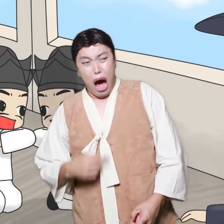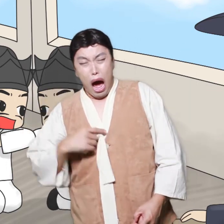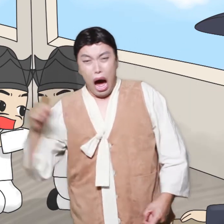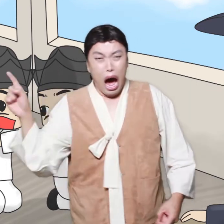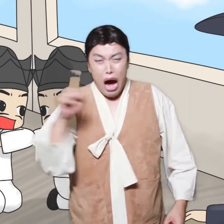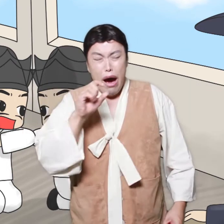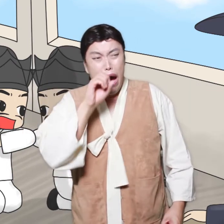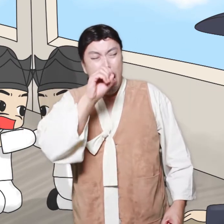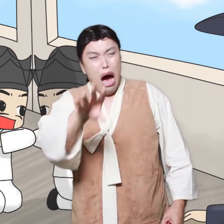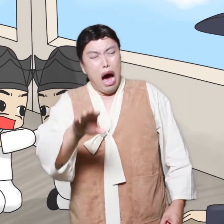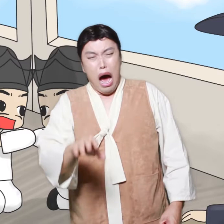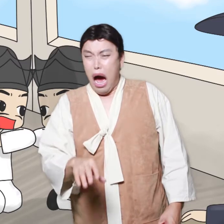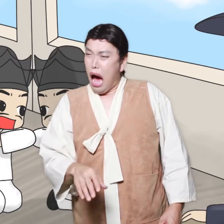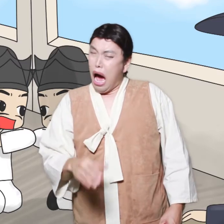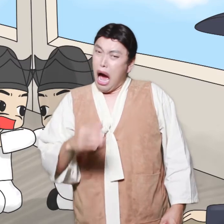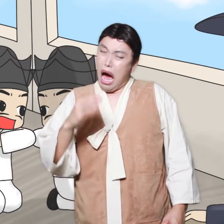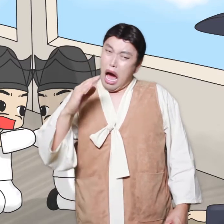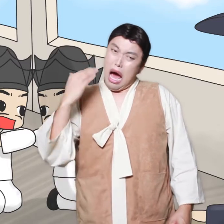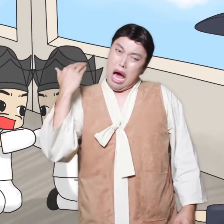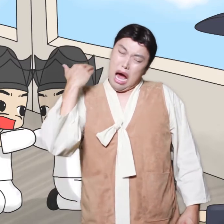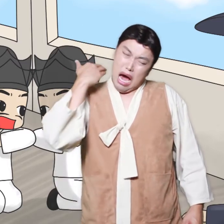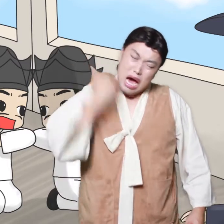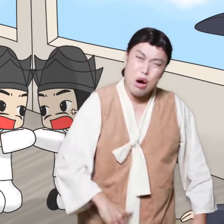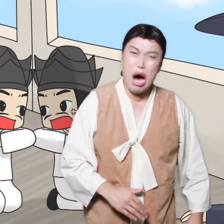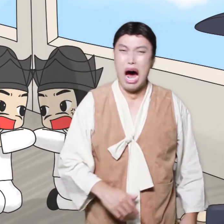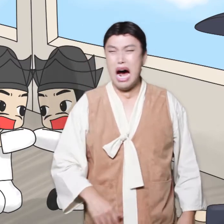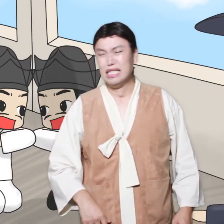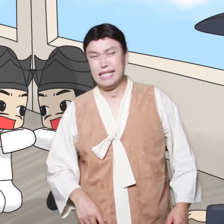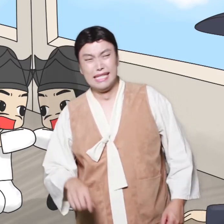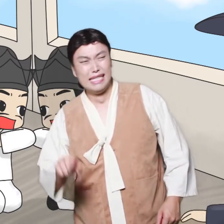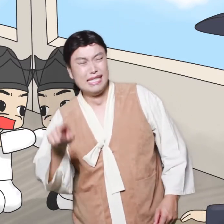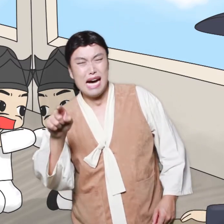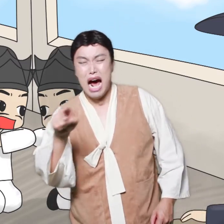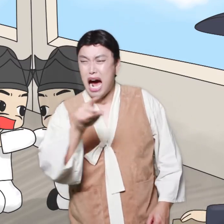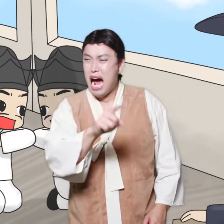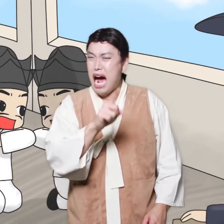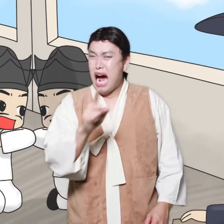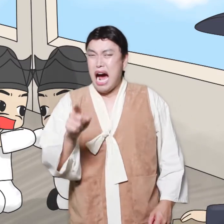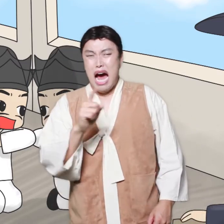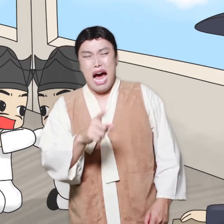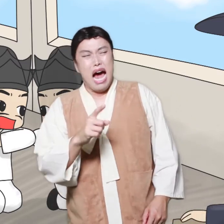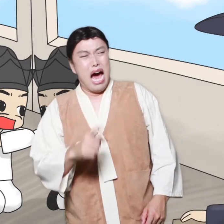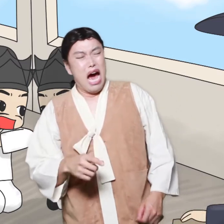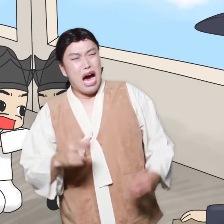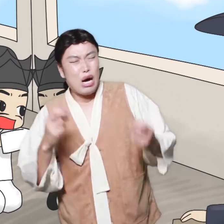Sato was surprised to see them. It is so much the same.